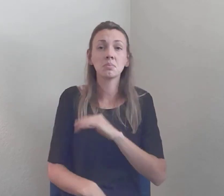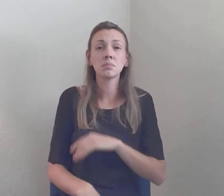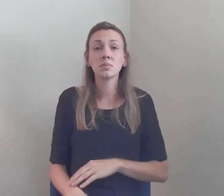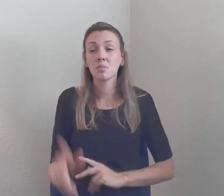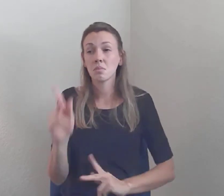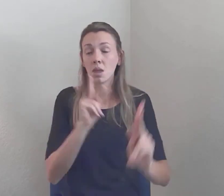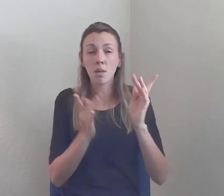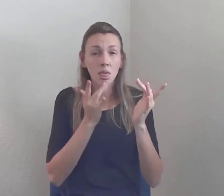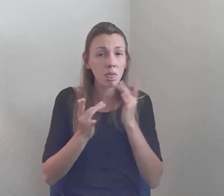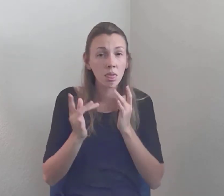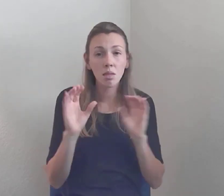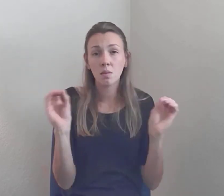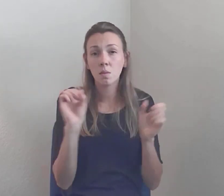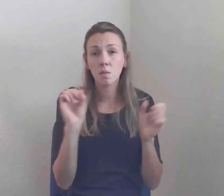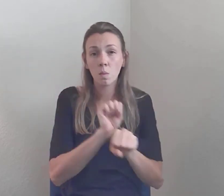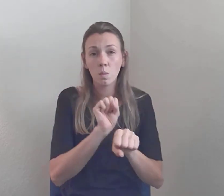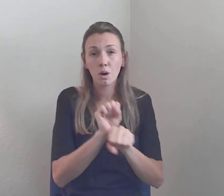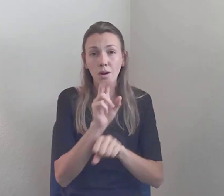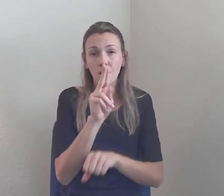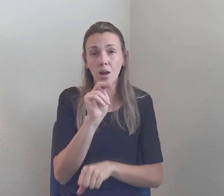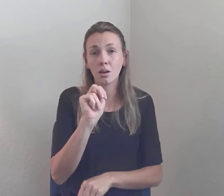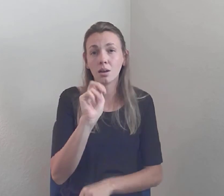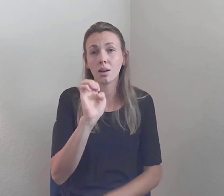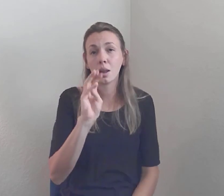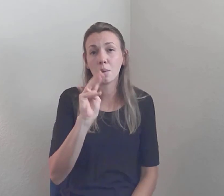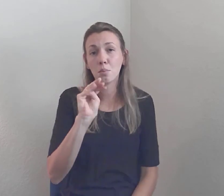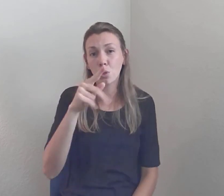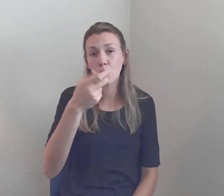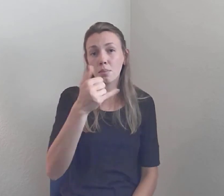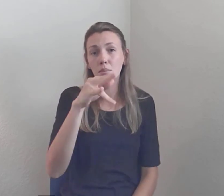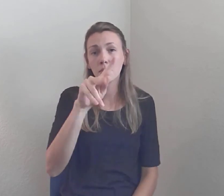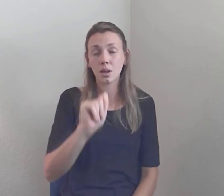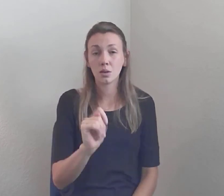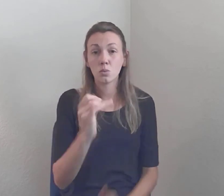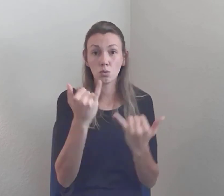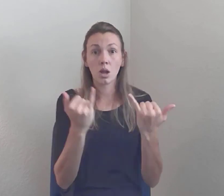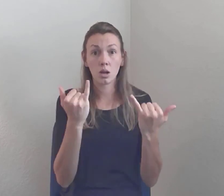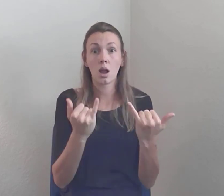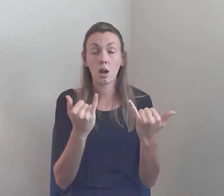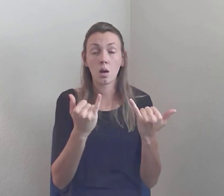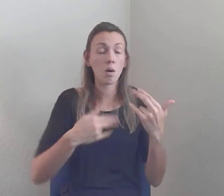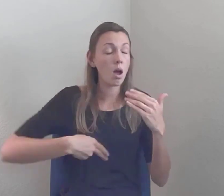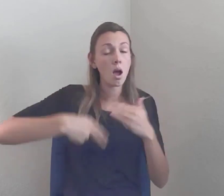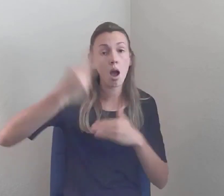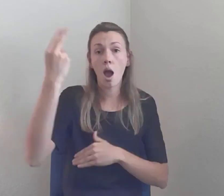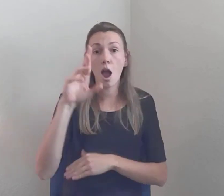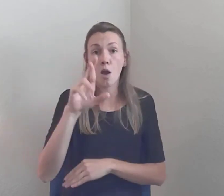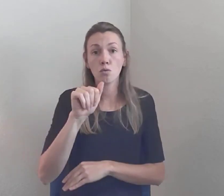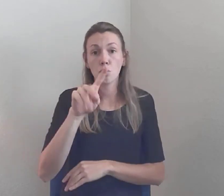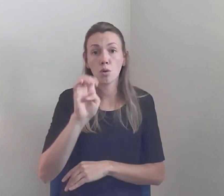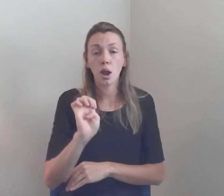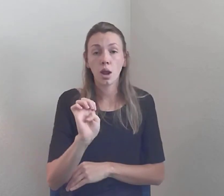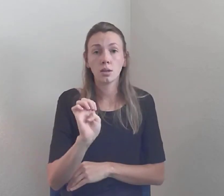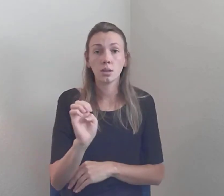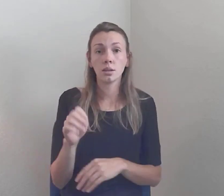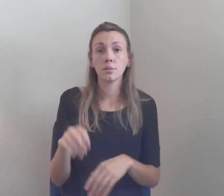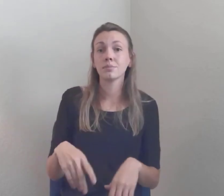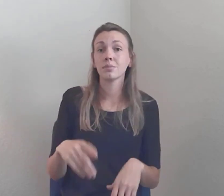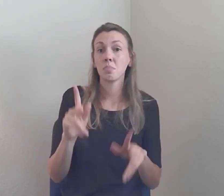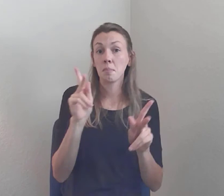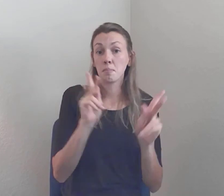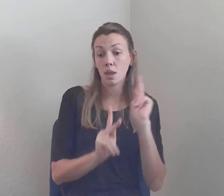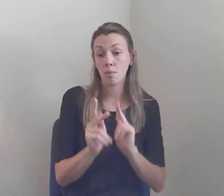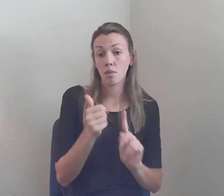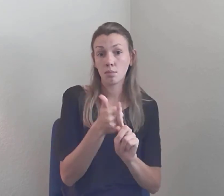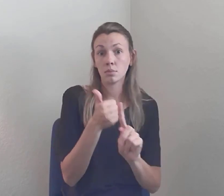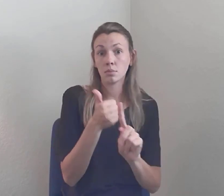Depression... It's, air quotes... In air quotes in normal times, people with disabilities are unemployed at a rate of about 66%...